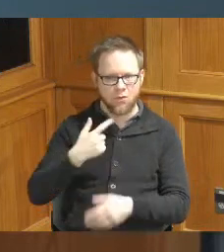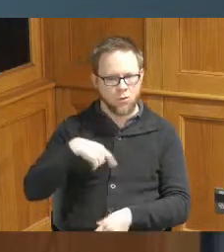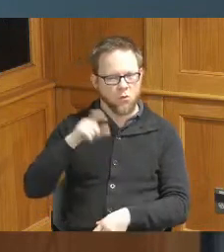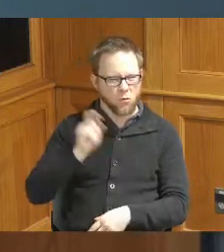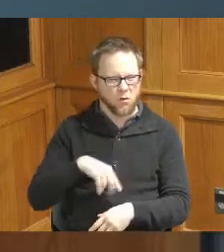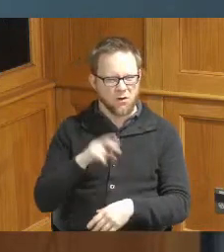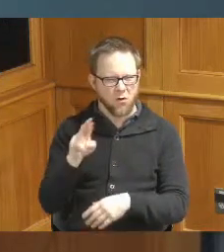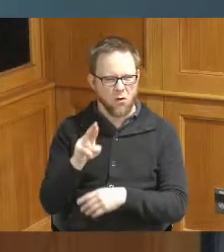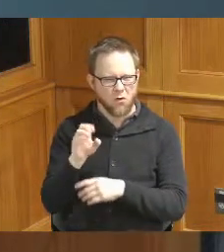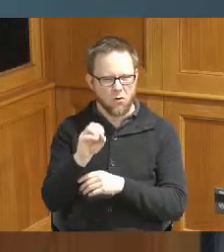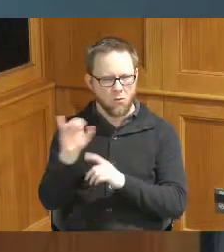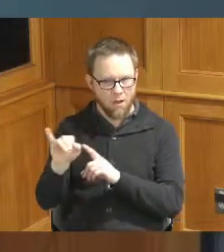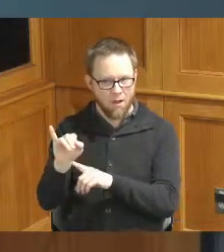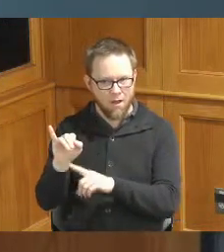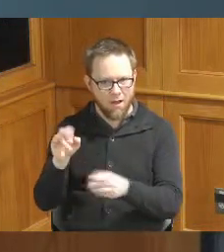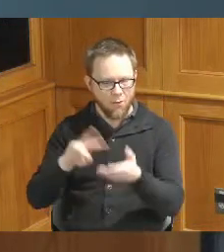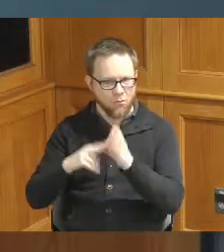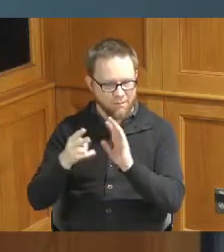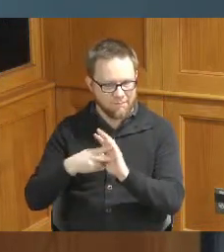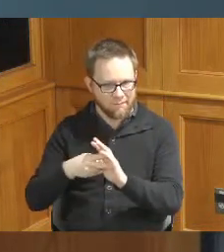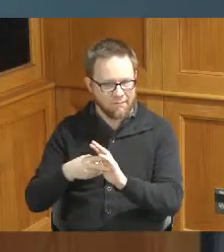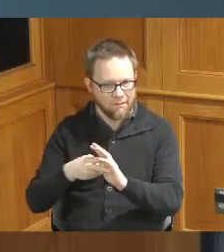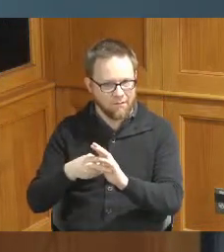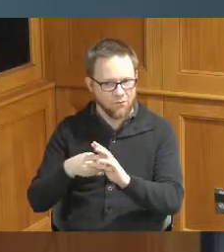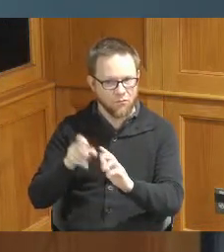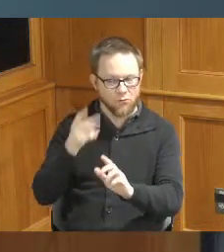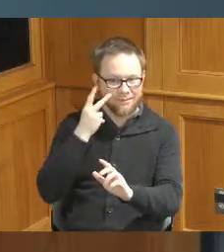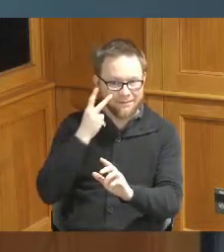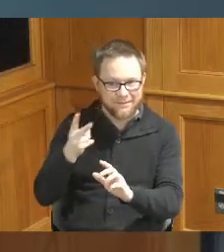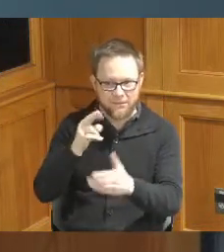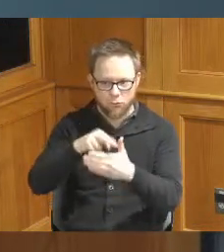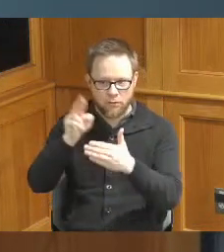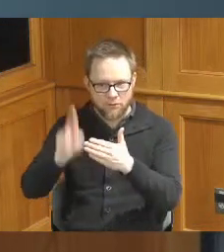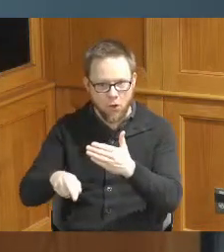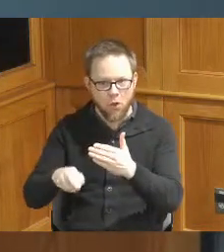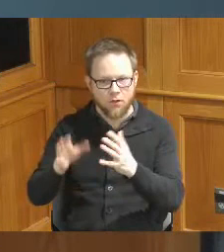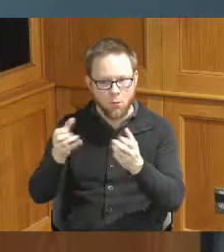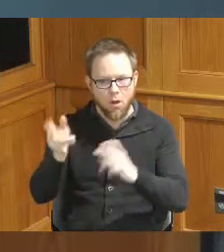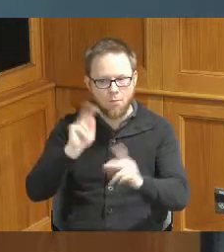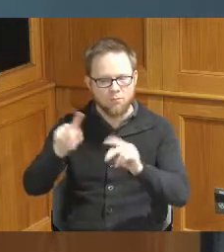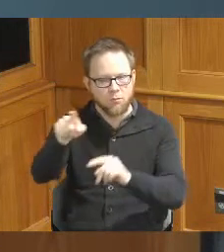just the you know the PowerPoint we got to see it we got to touch it I want people knowing that